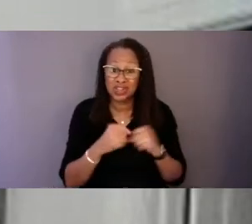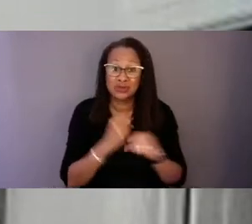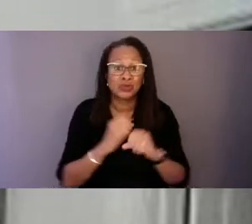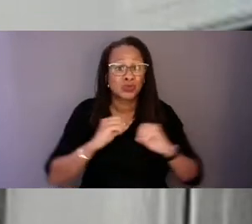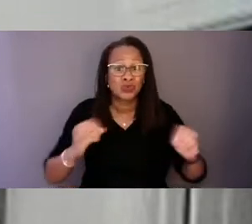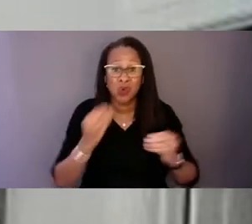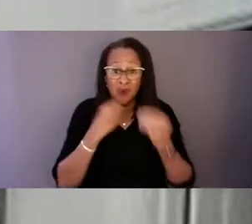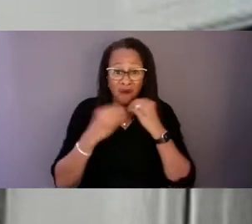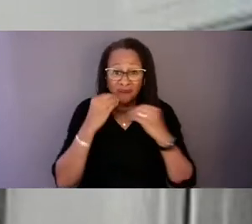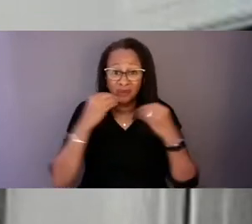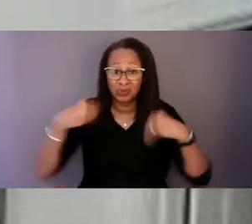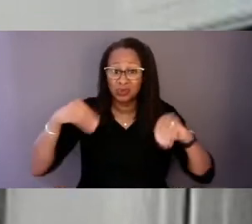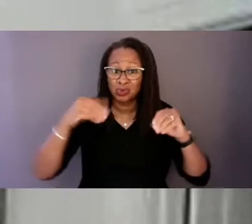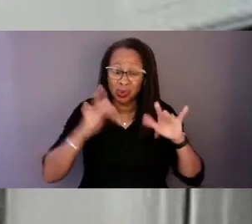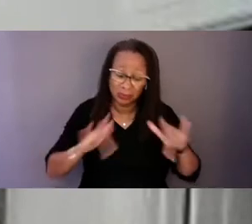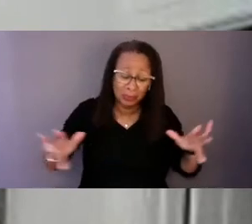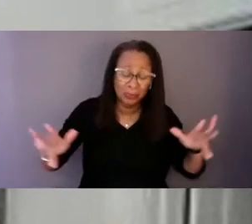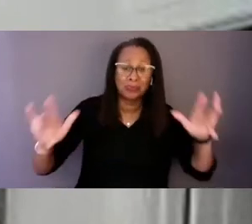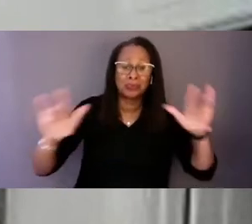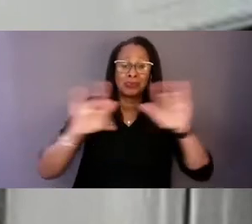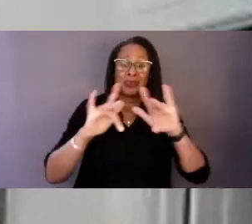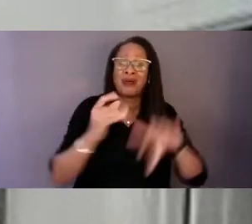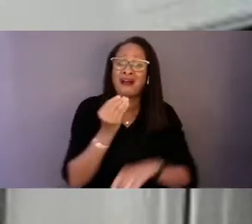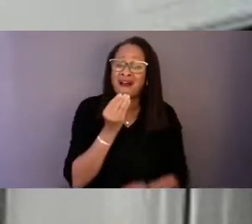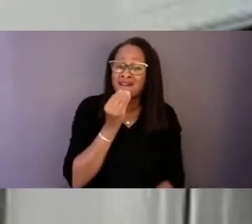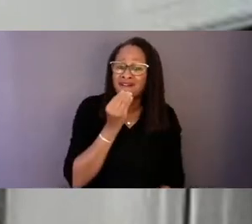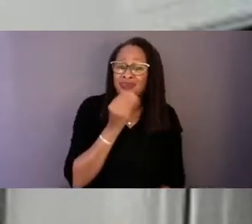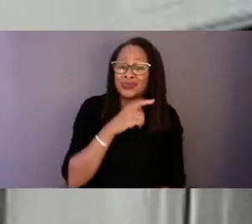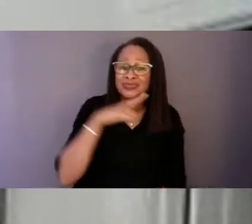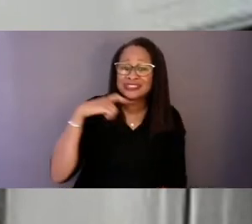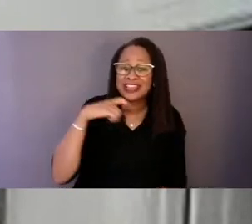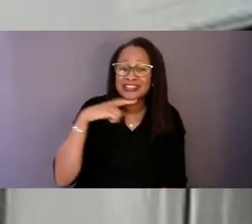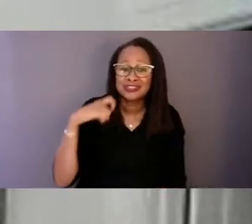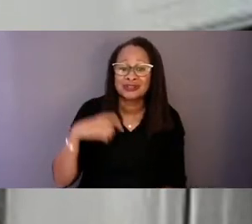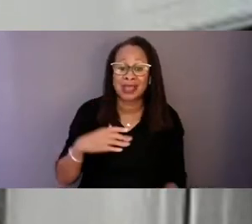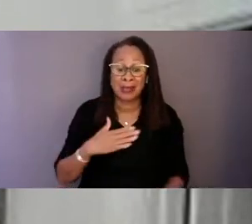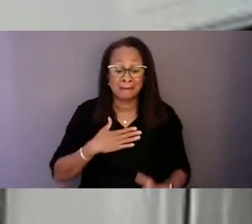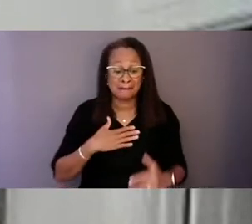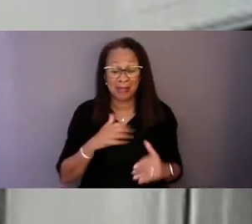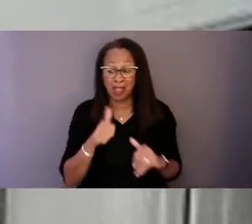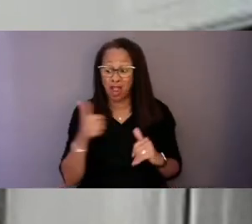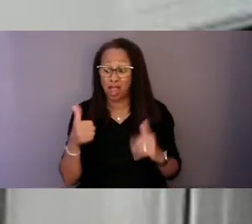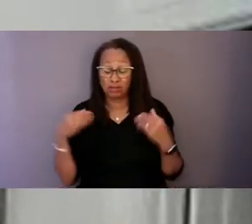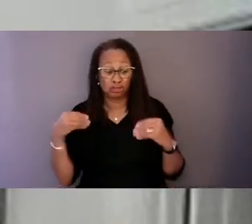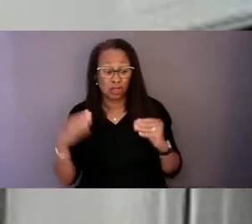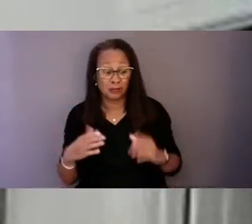My fellow shoppers and I have been anxious to go shopping